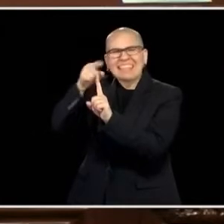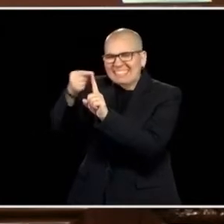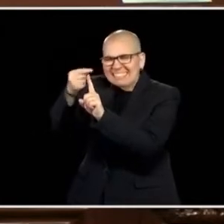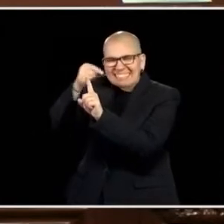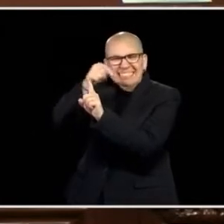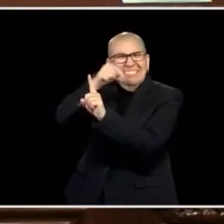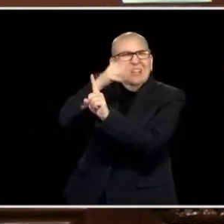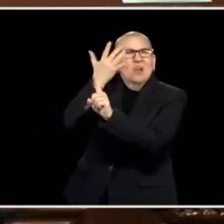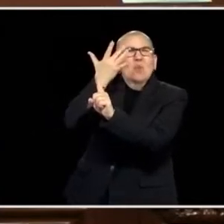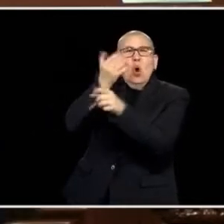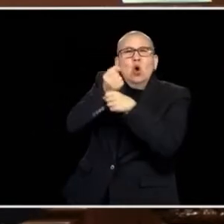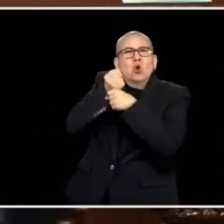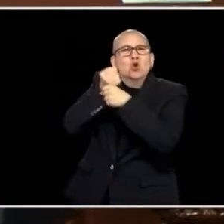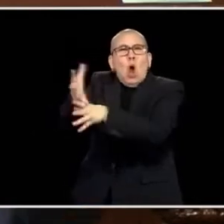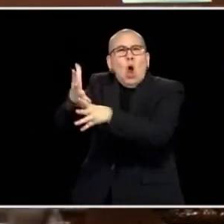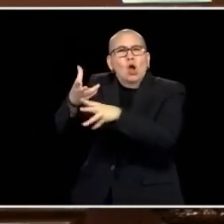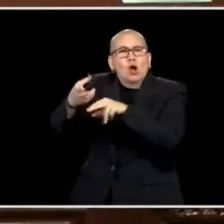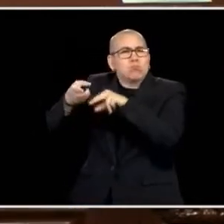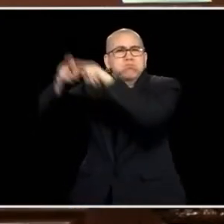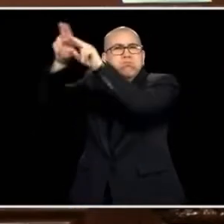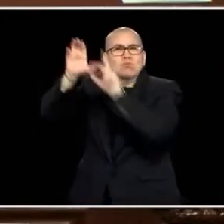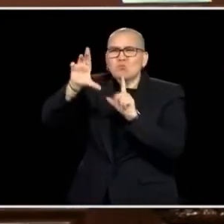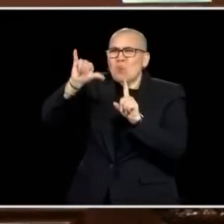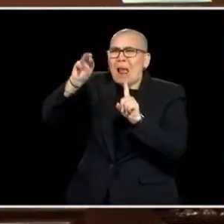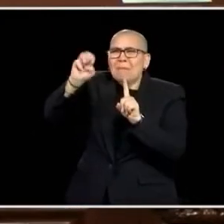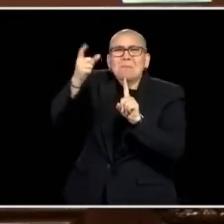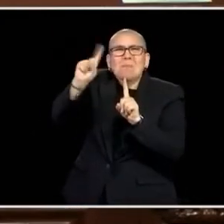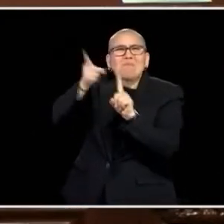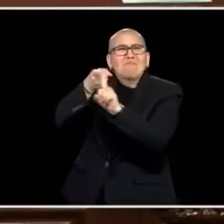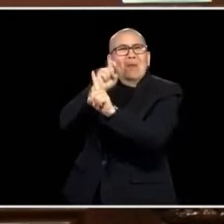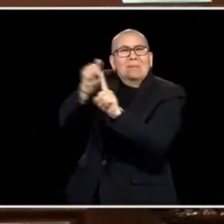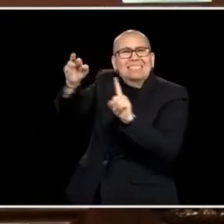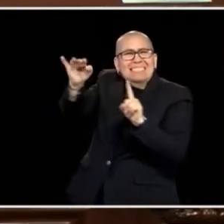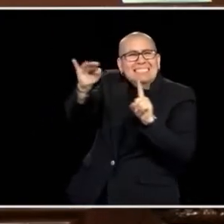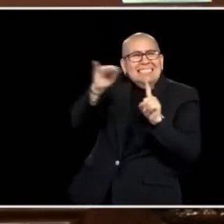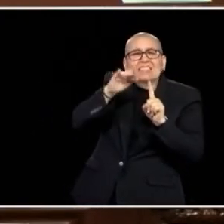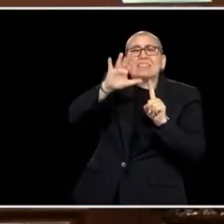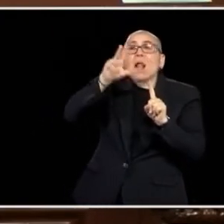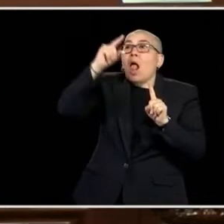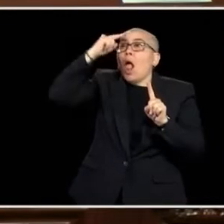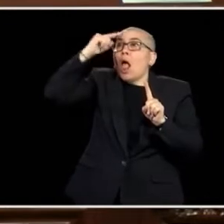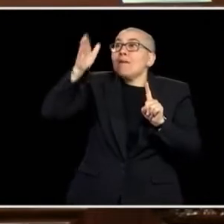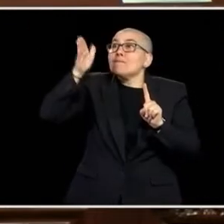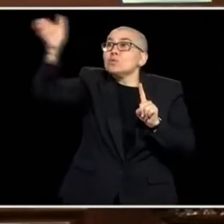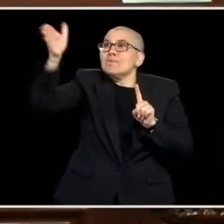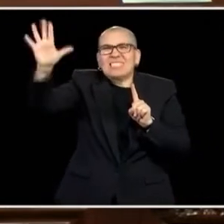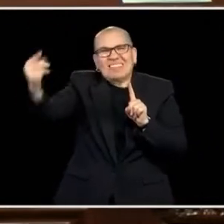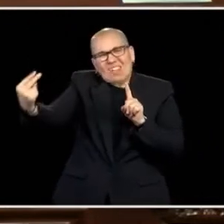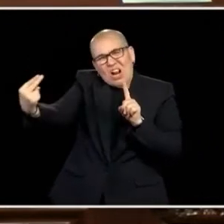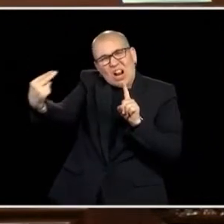BEGINS. THAT MEANS MOVING BACK UPSTREAM, TACKLING ECONOMIC INEQUALITY ISSUES, TALKING